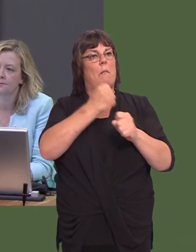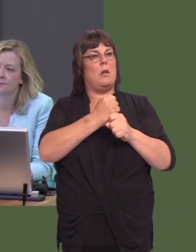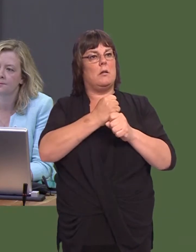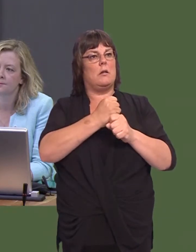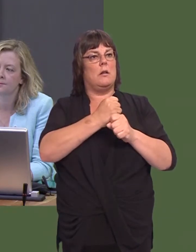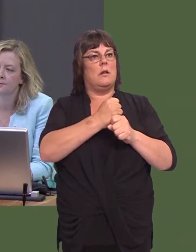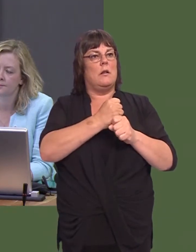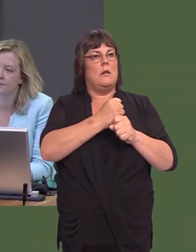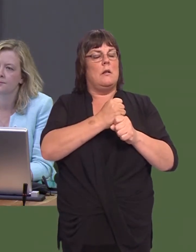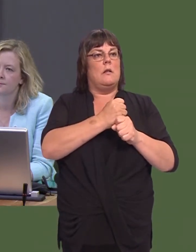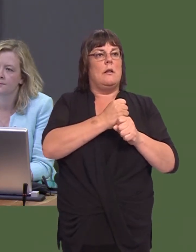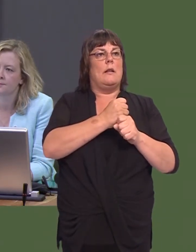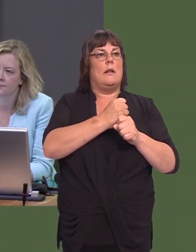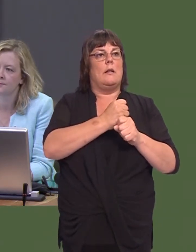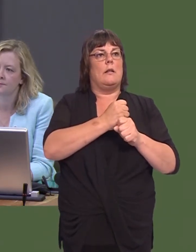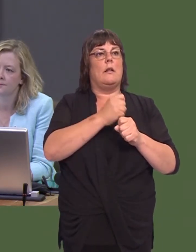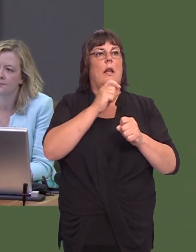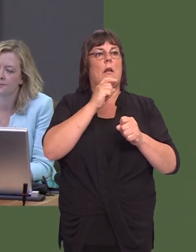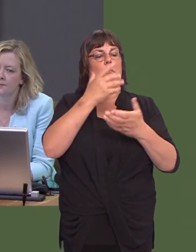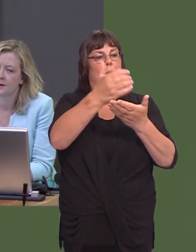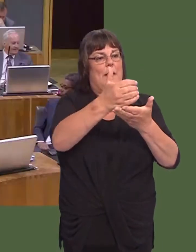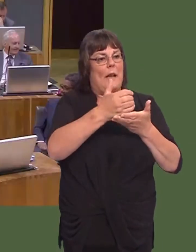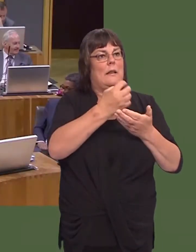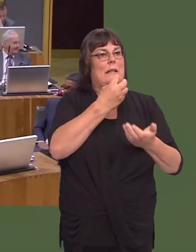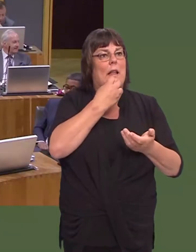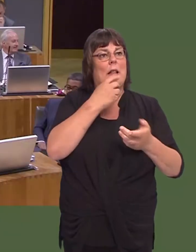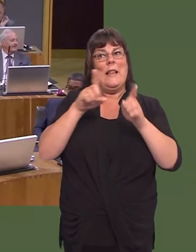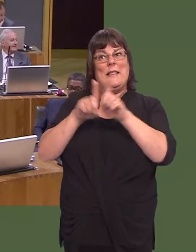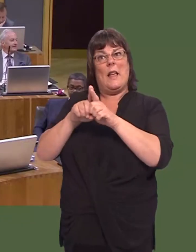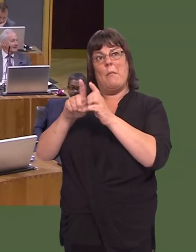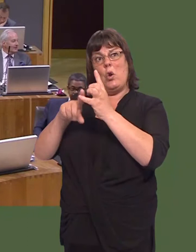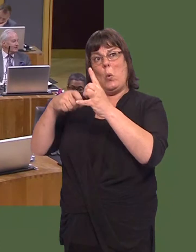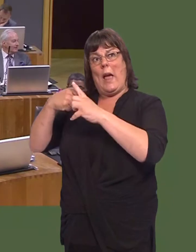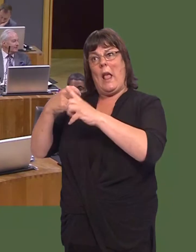is safer in the hands of a UK Labour Government on 8 June? Carwyn Jones: Absolutely.